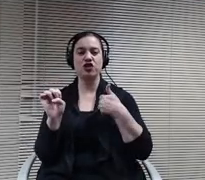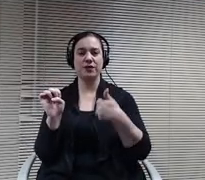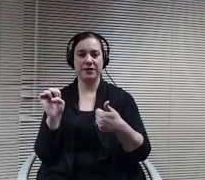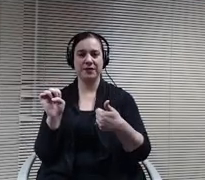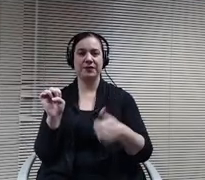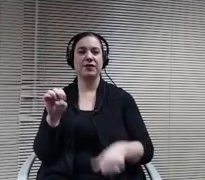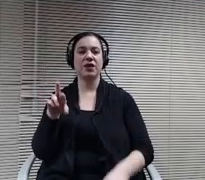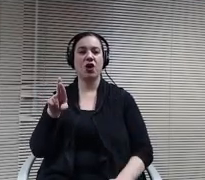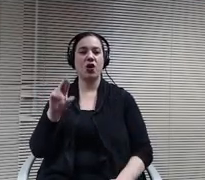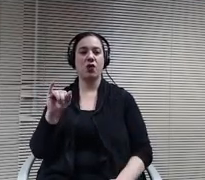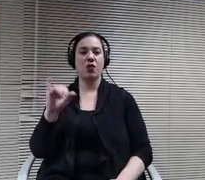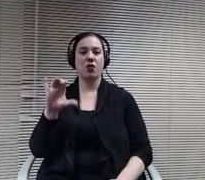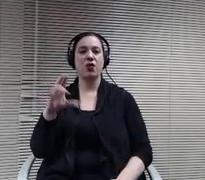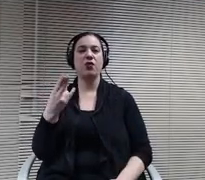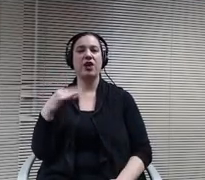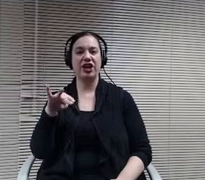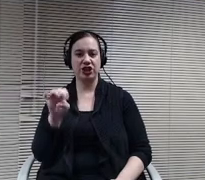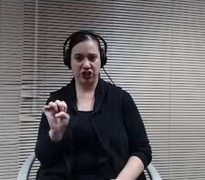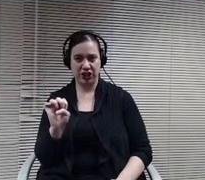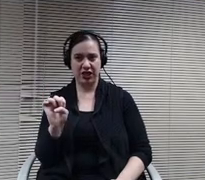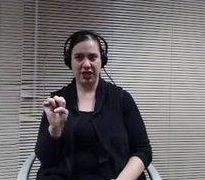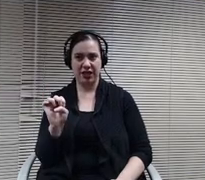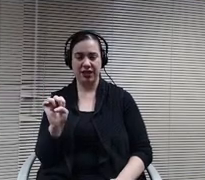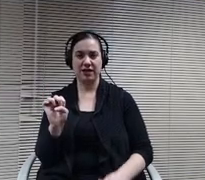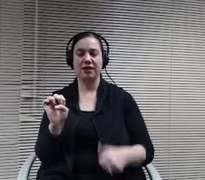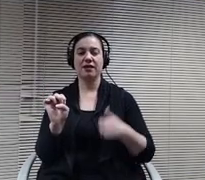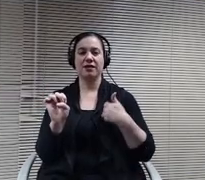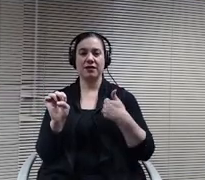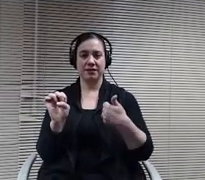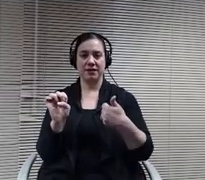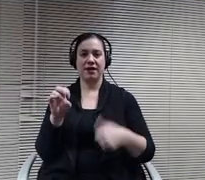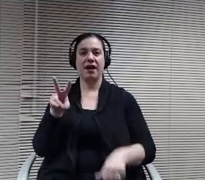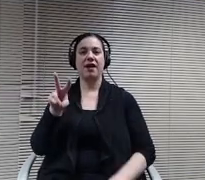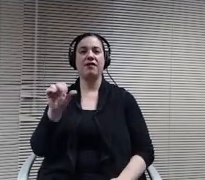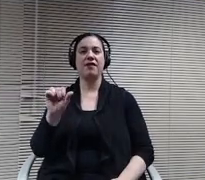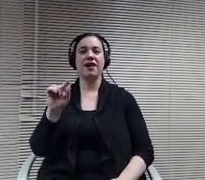By board member Vitaly High Board member Wagner.